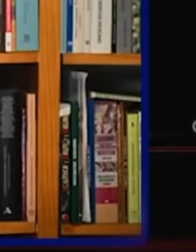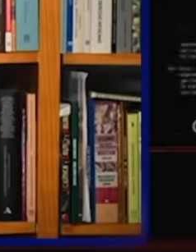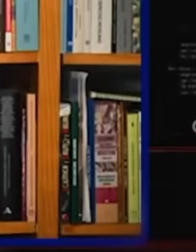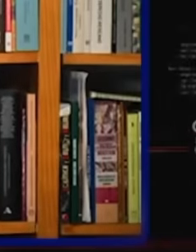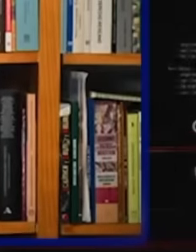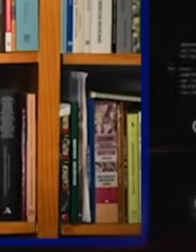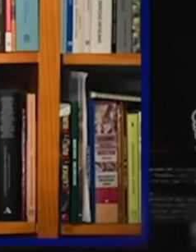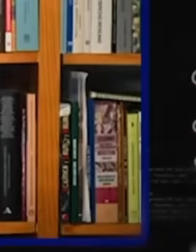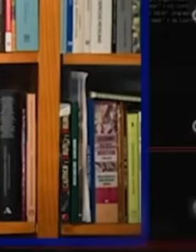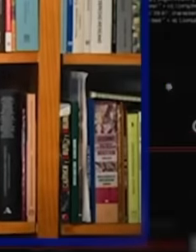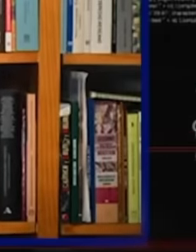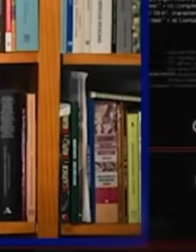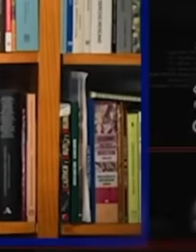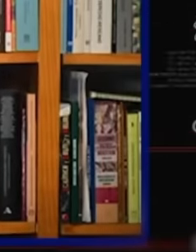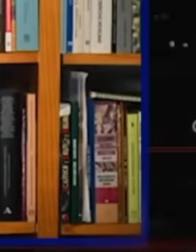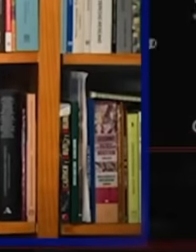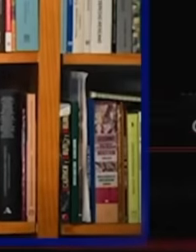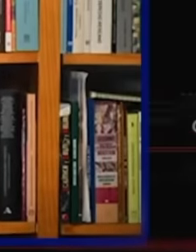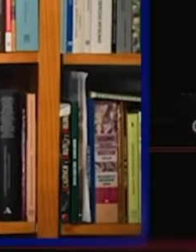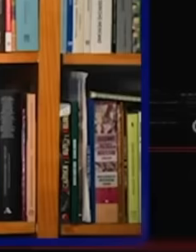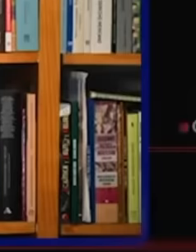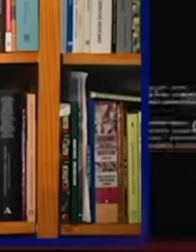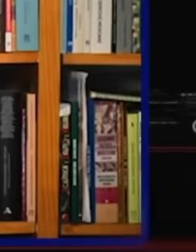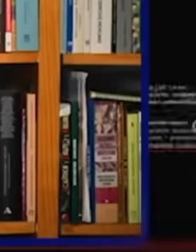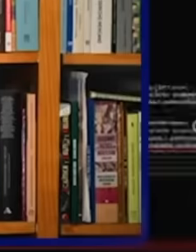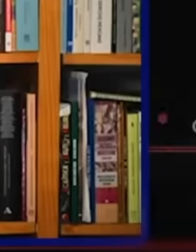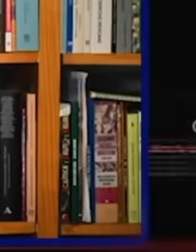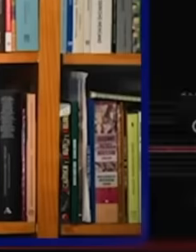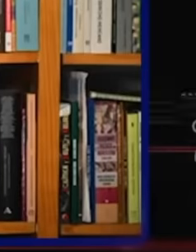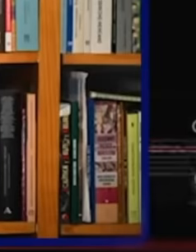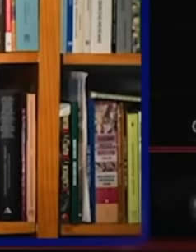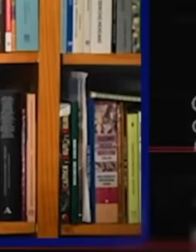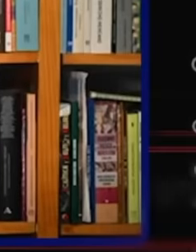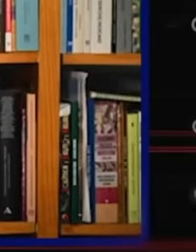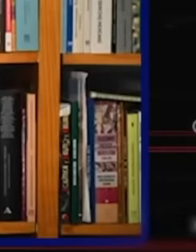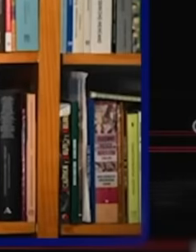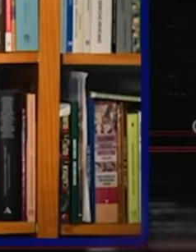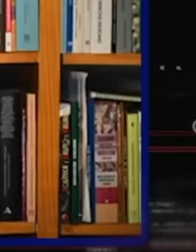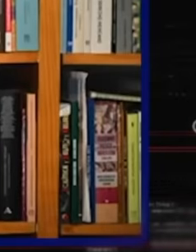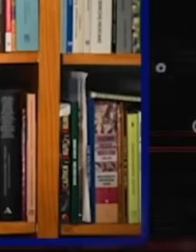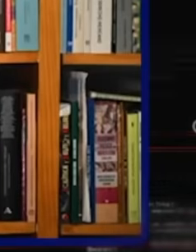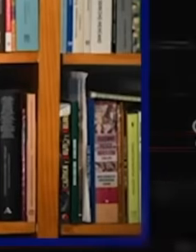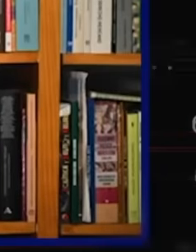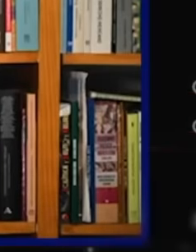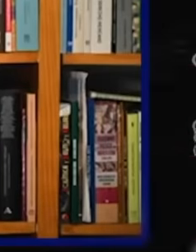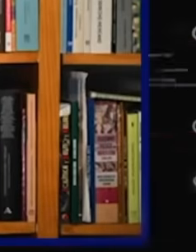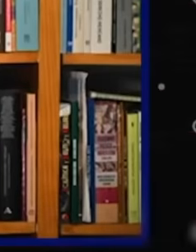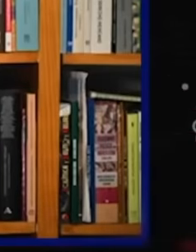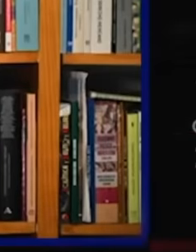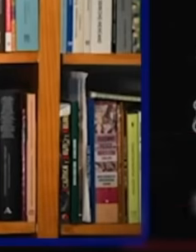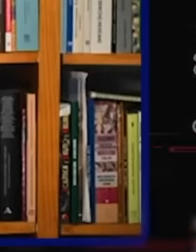of Carlos Doret and his wife and of broso For the simple crime of having exercised criticism and not